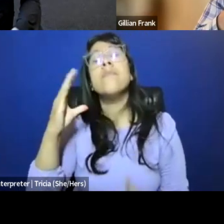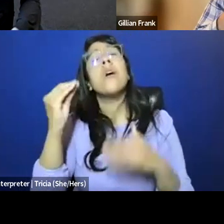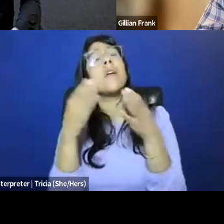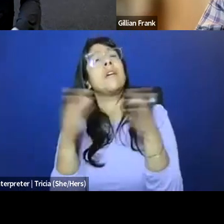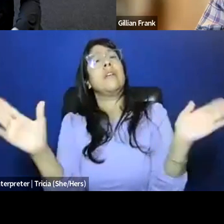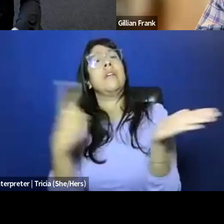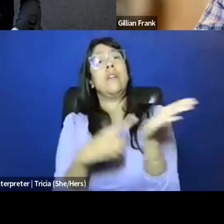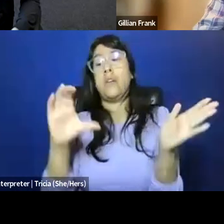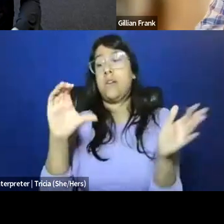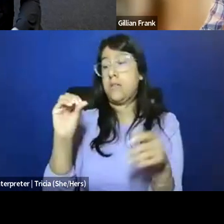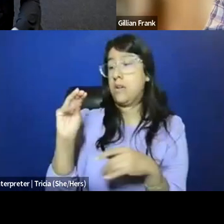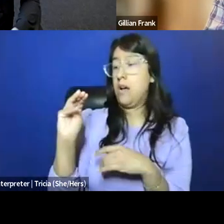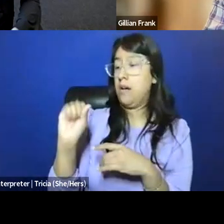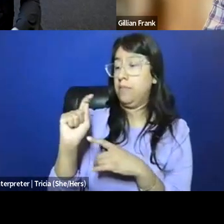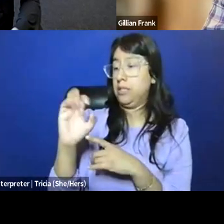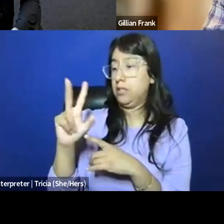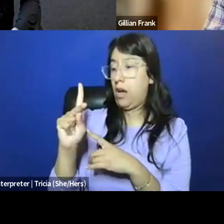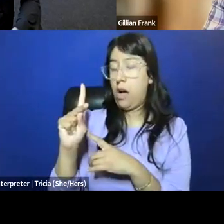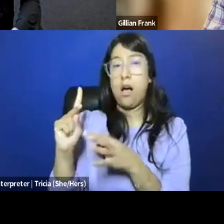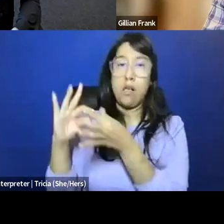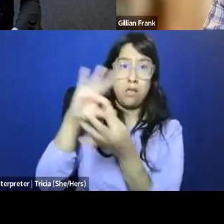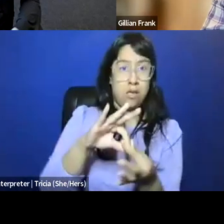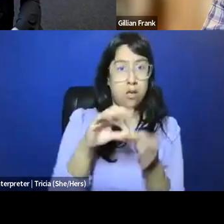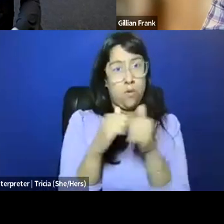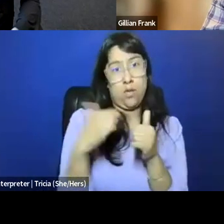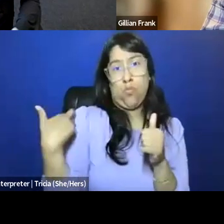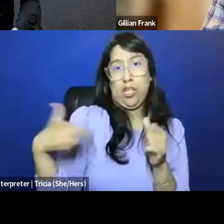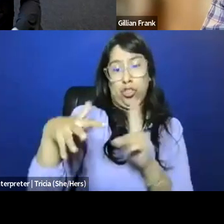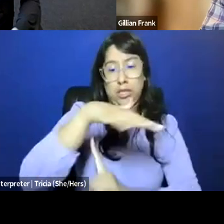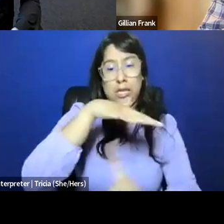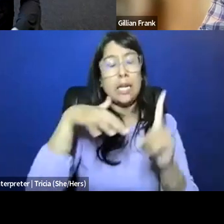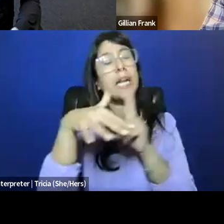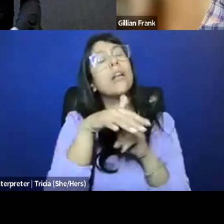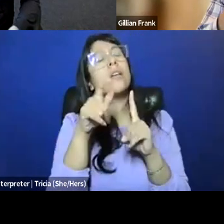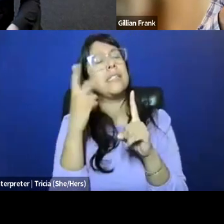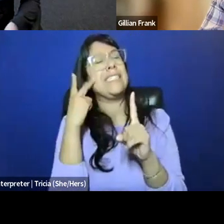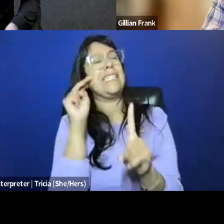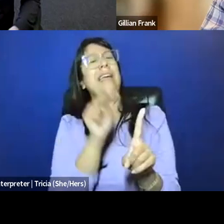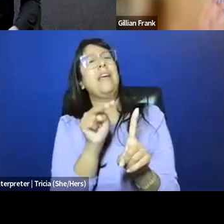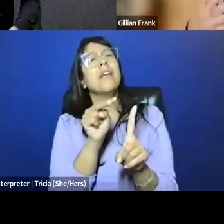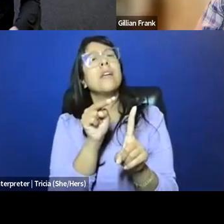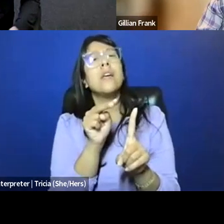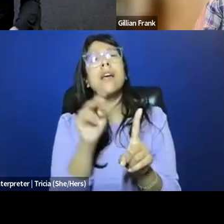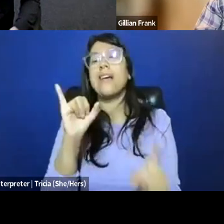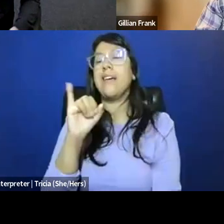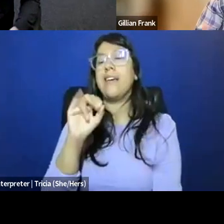that if we think about Comstock in a religious setting, we need to see it as one that was an intra-